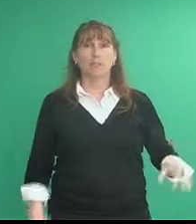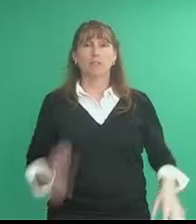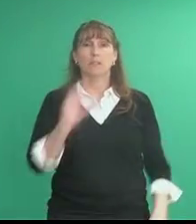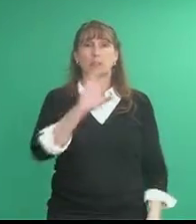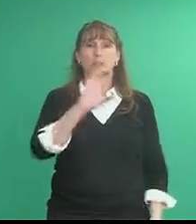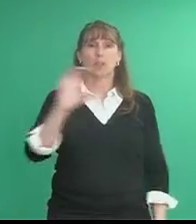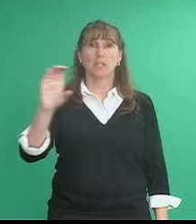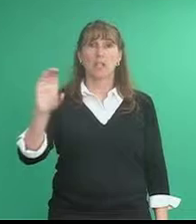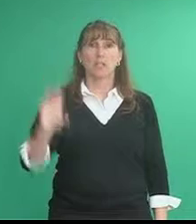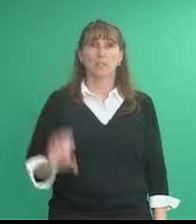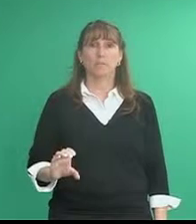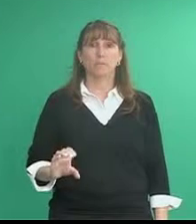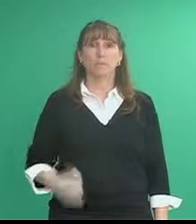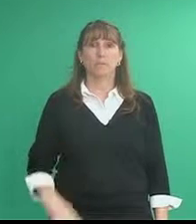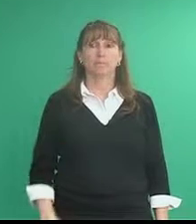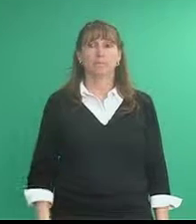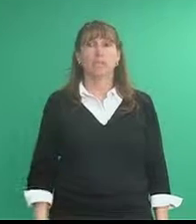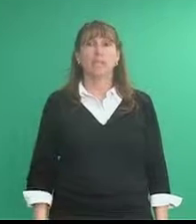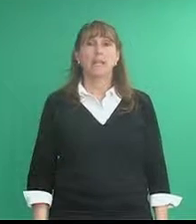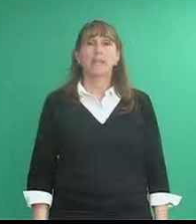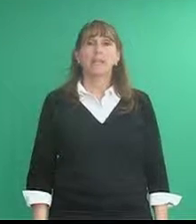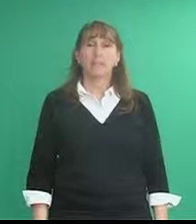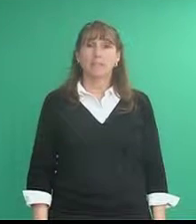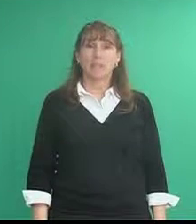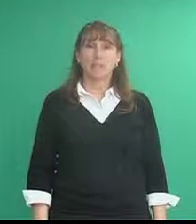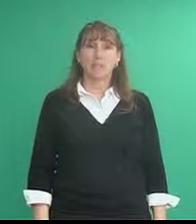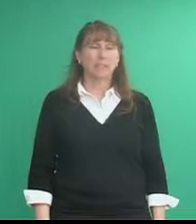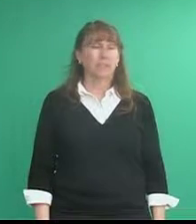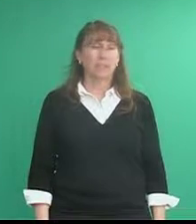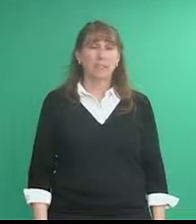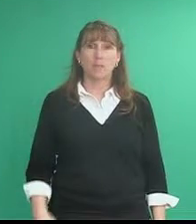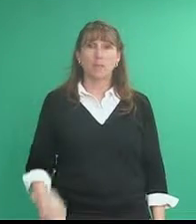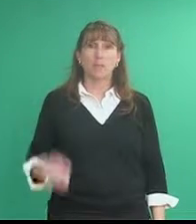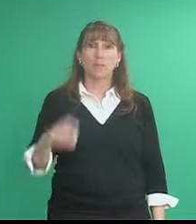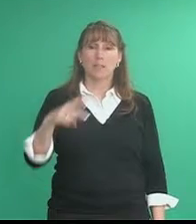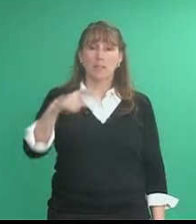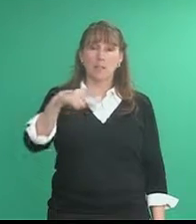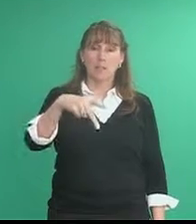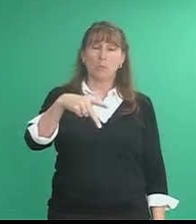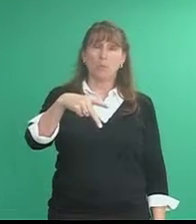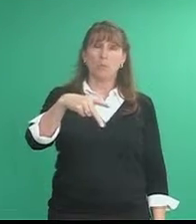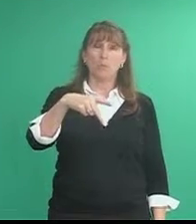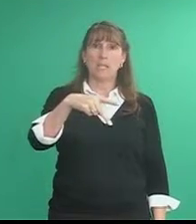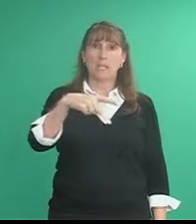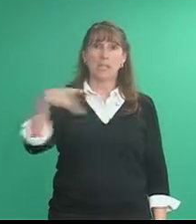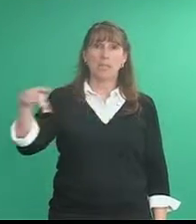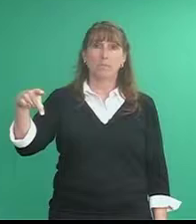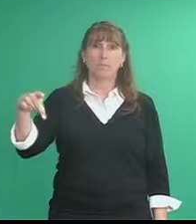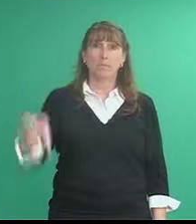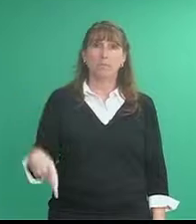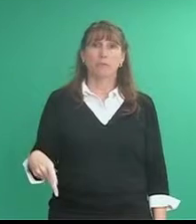Chicago Philadelphia same thing but with the P handshape